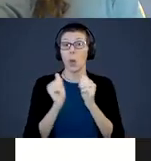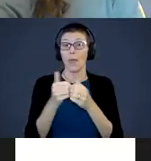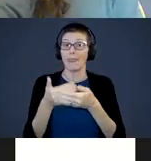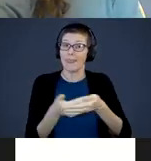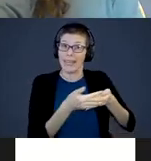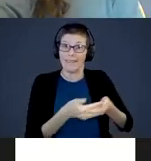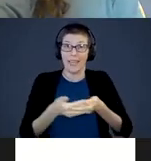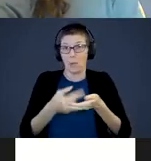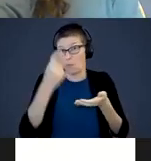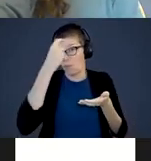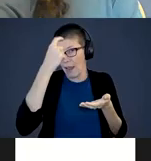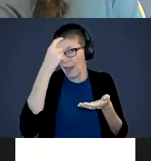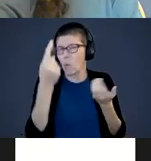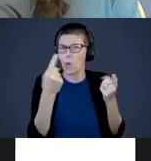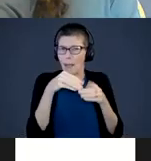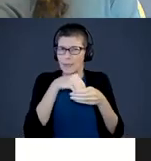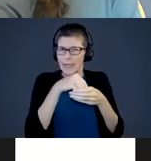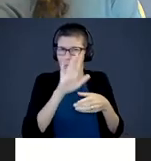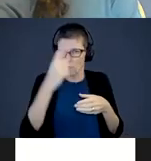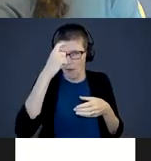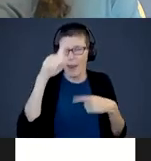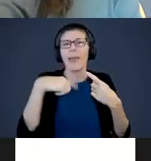going on with the brain and we are going to break it down into some things that we can do.